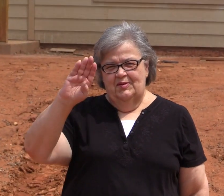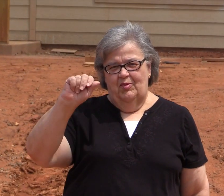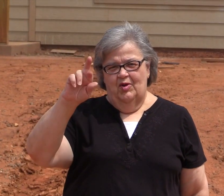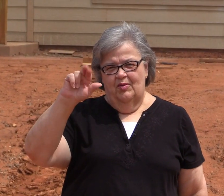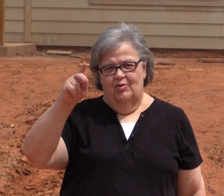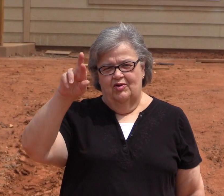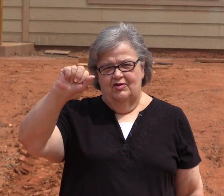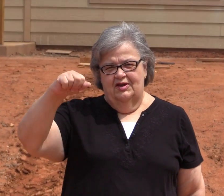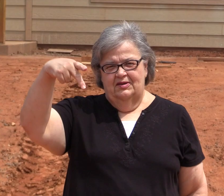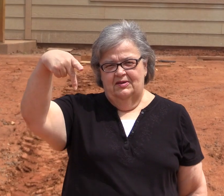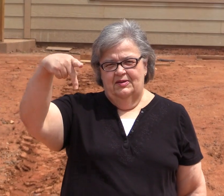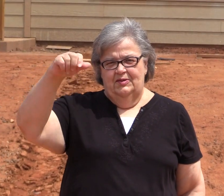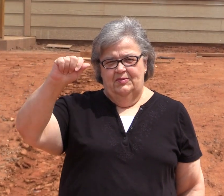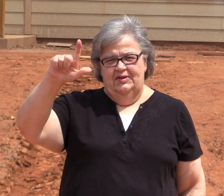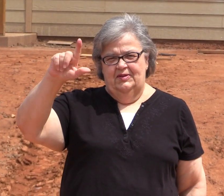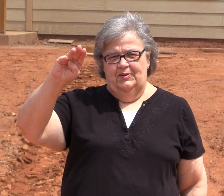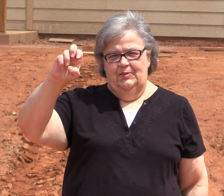Hello, I'm Barbara Palmento